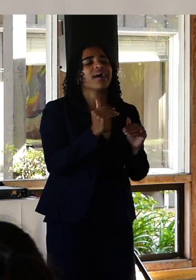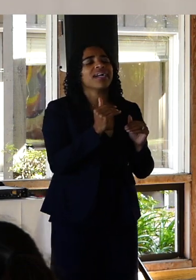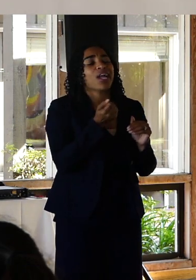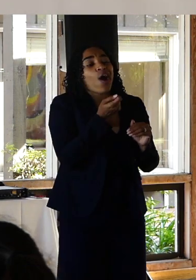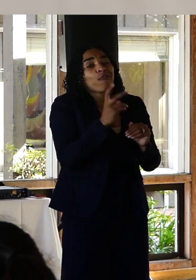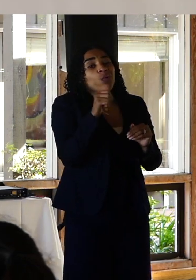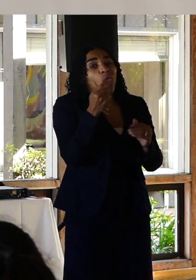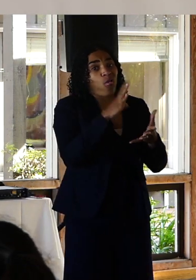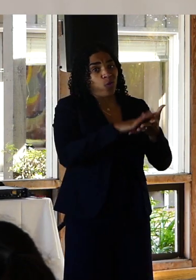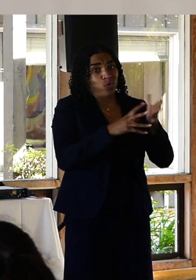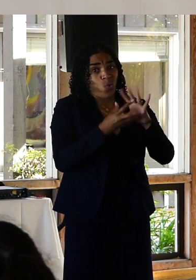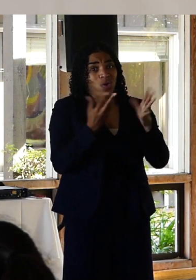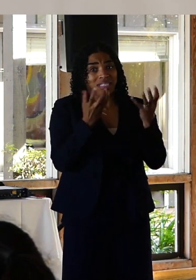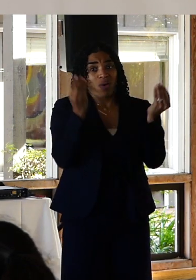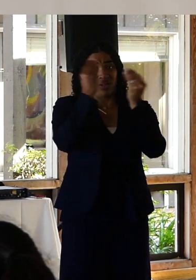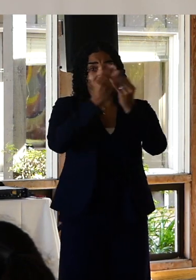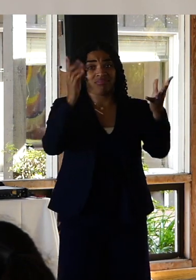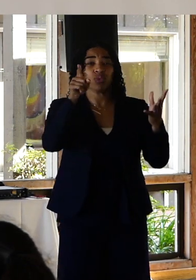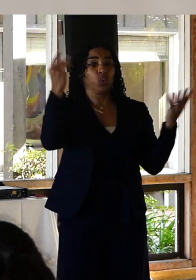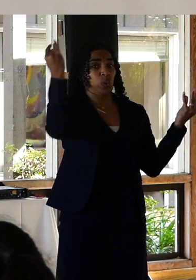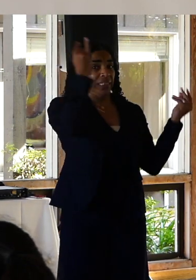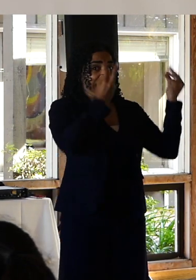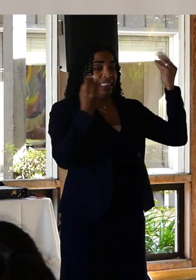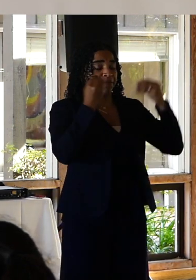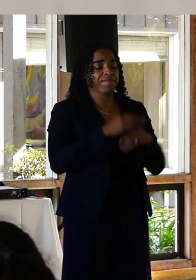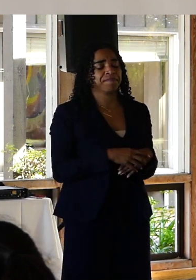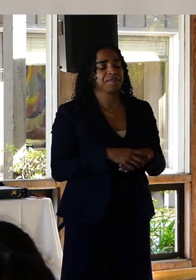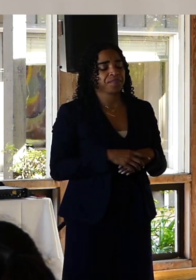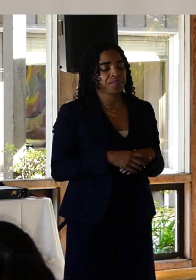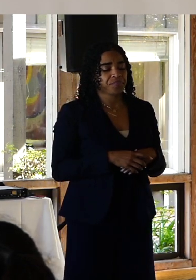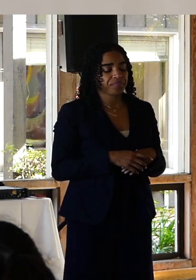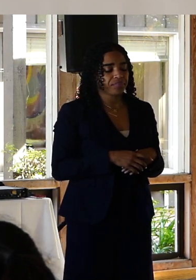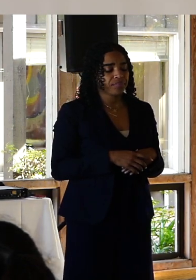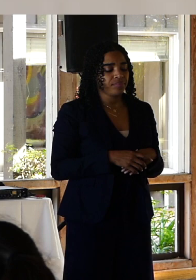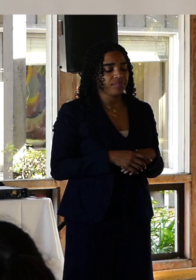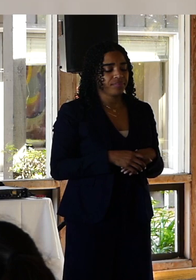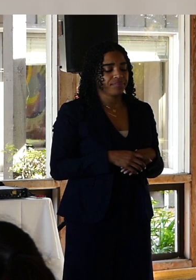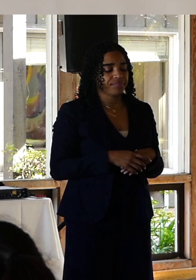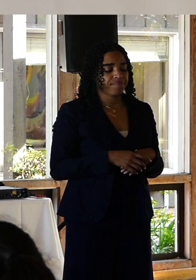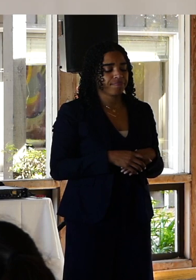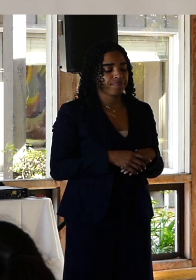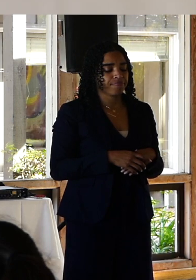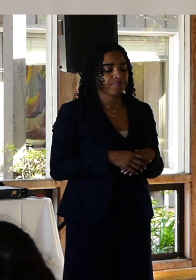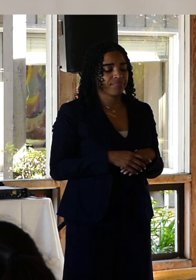a couple of stories that I want us all to think about. Now I'm no stranger